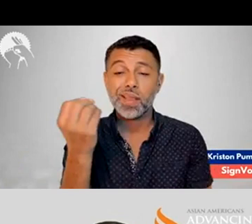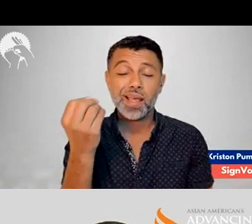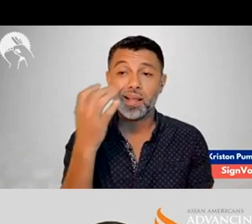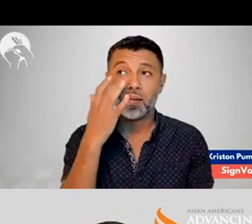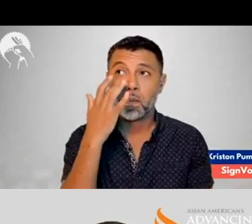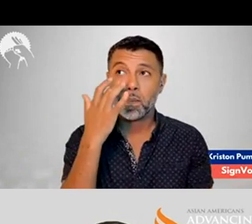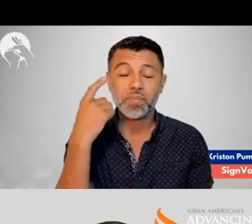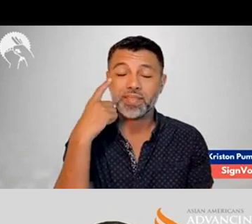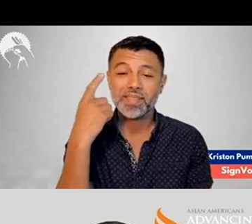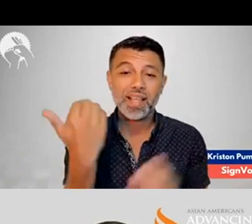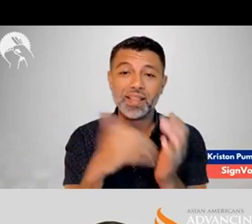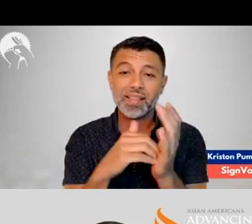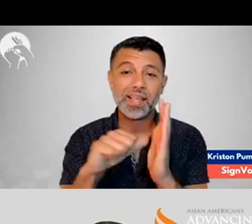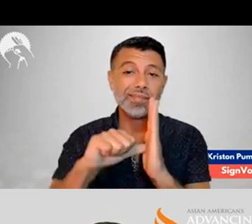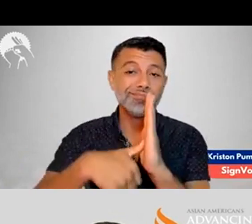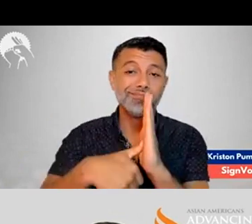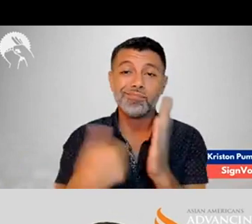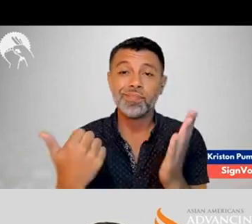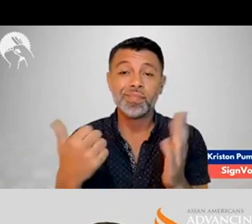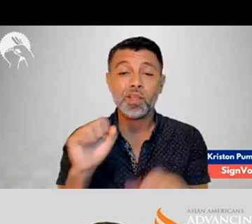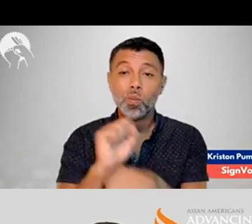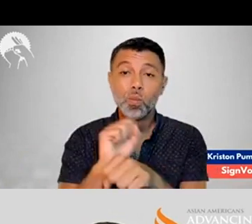I think that they hit most of the points.